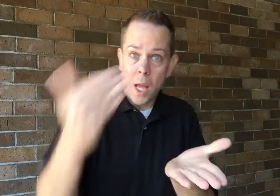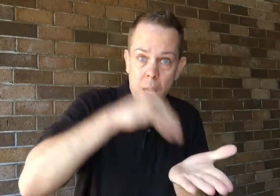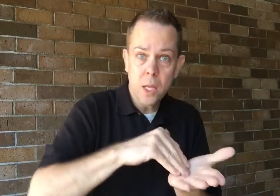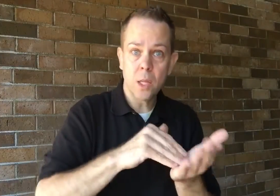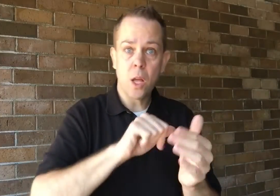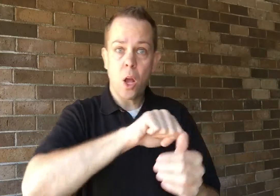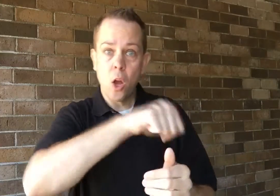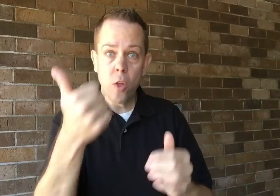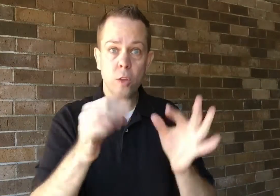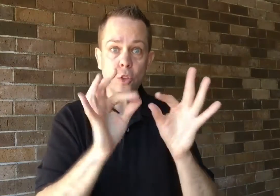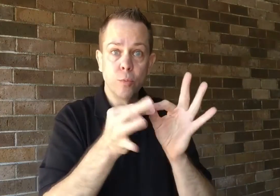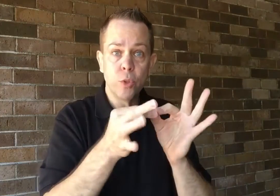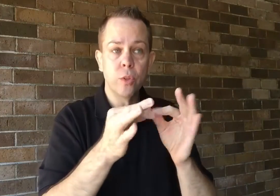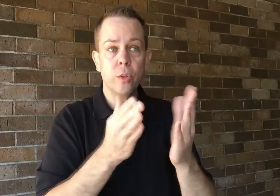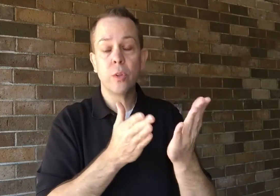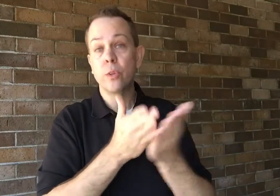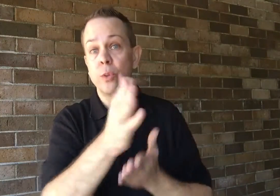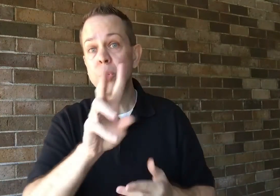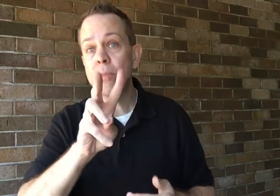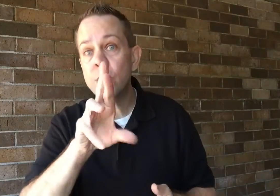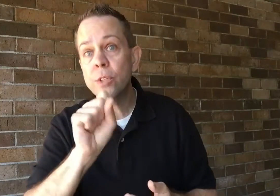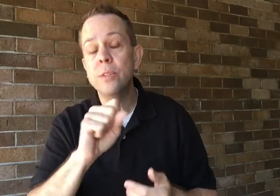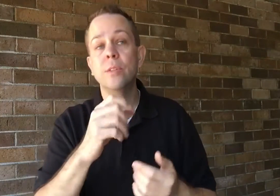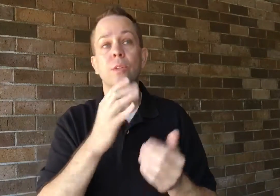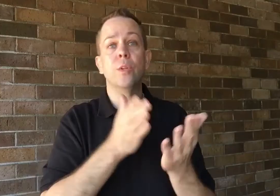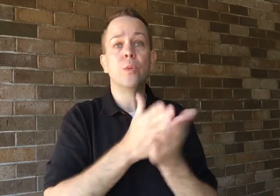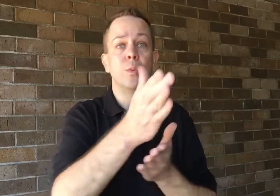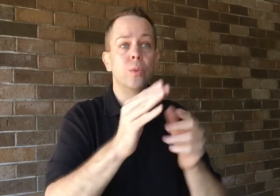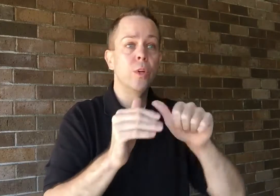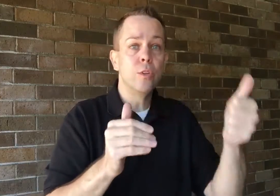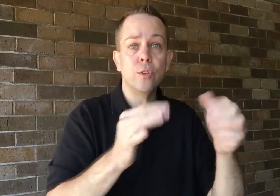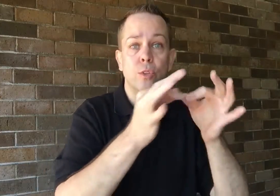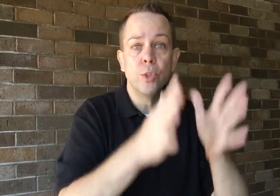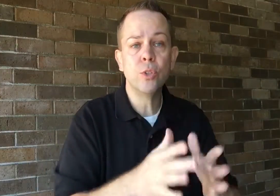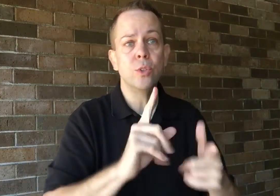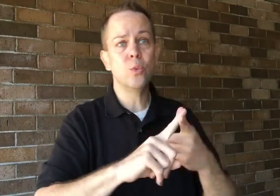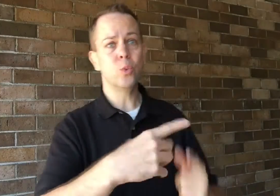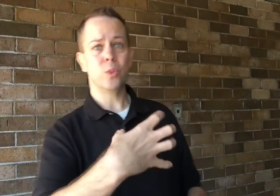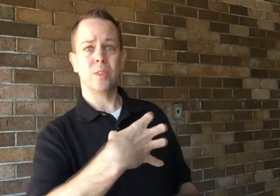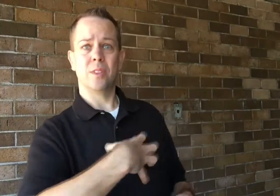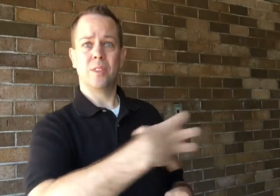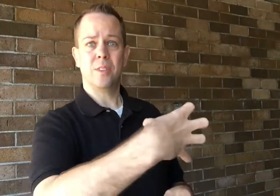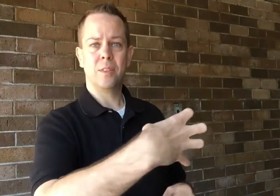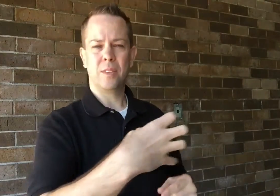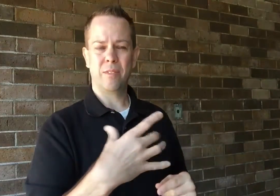and now we go through another interpreter or VRS to complain?